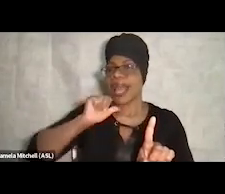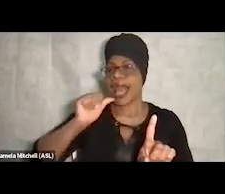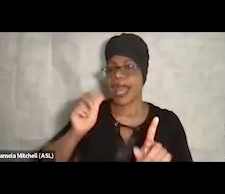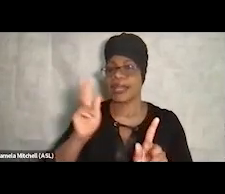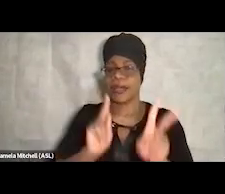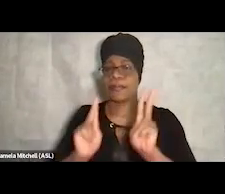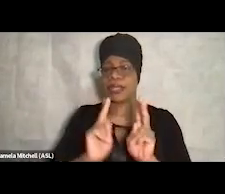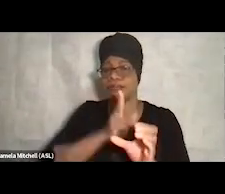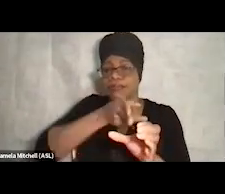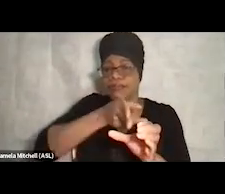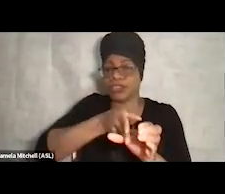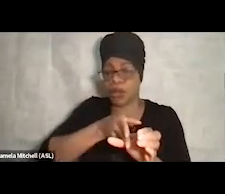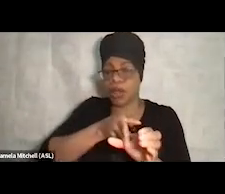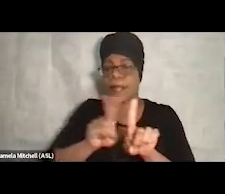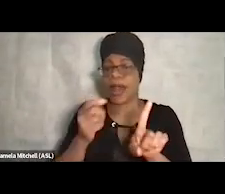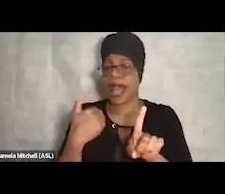but I have a partnership with